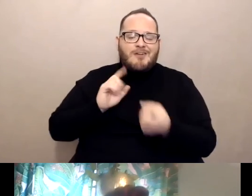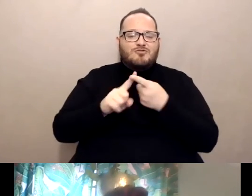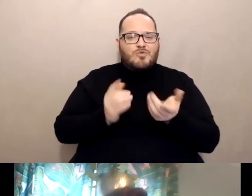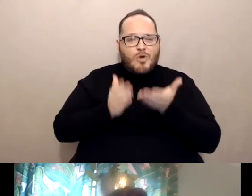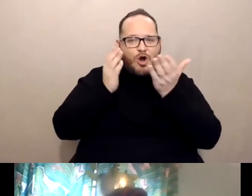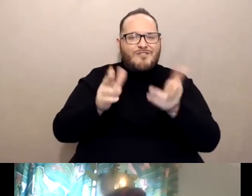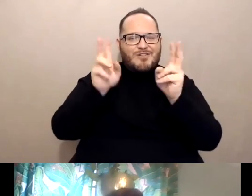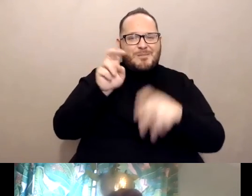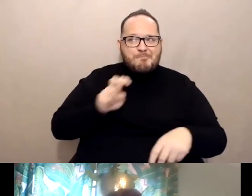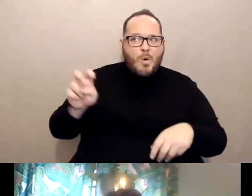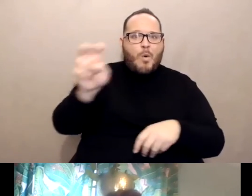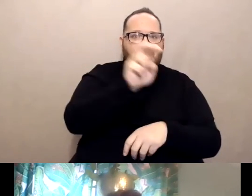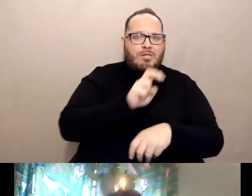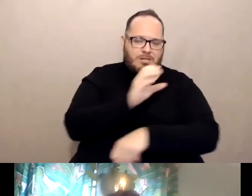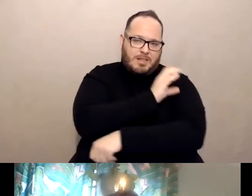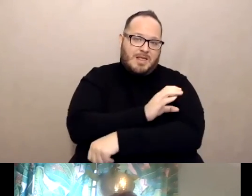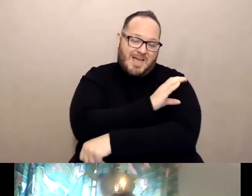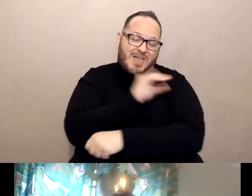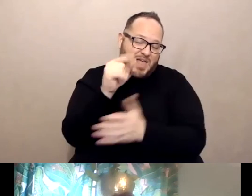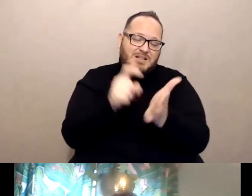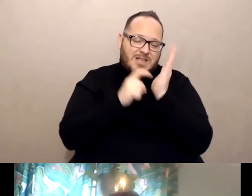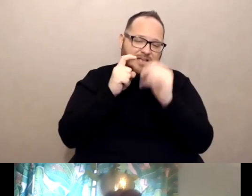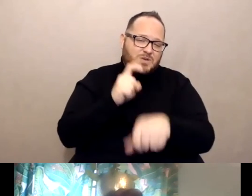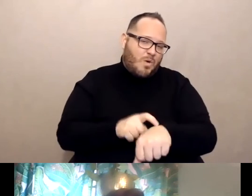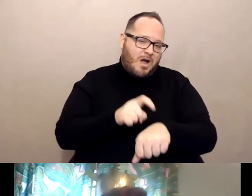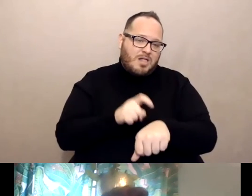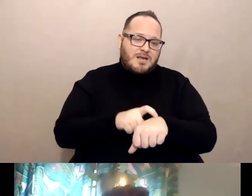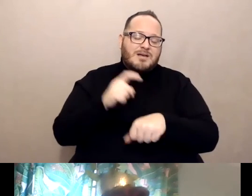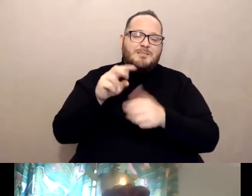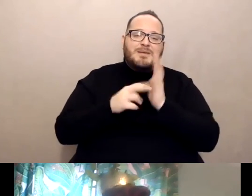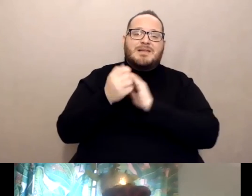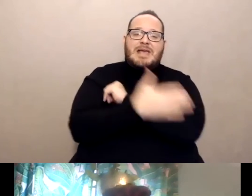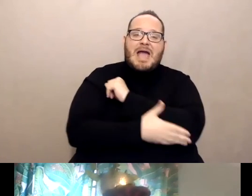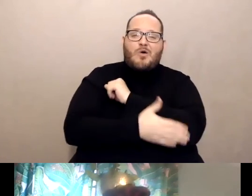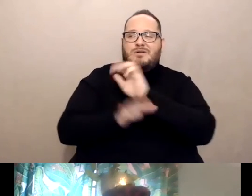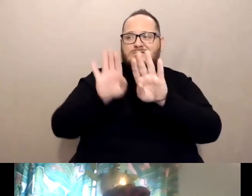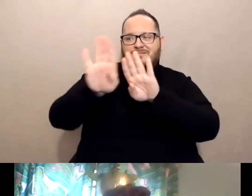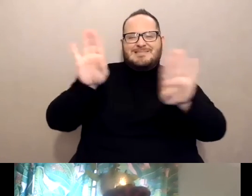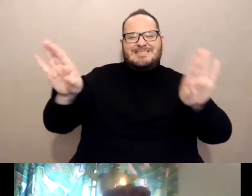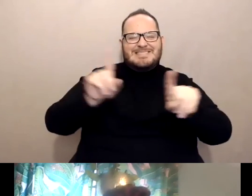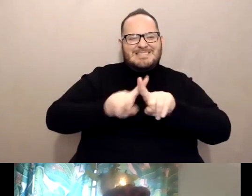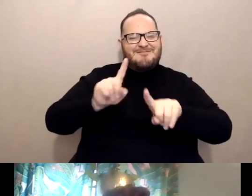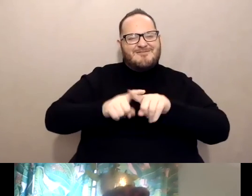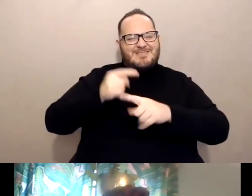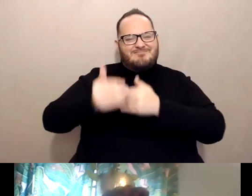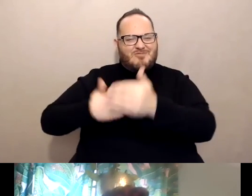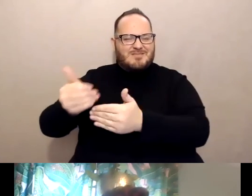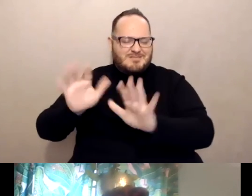And it takes a while. So counties are at different stages for that. And some counties are doing a great job